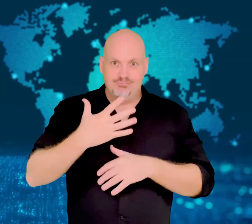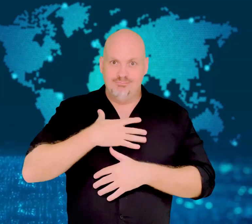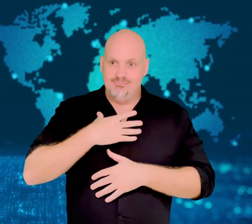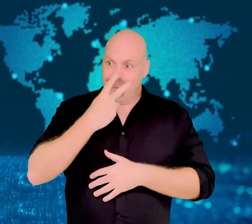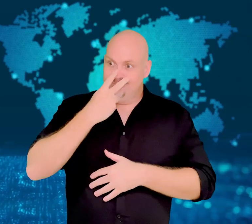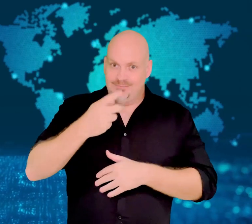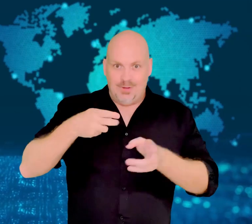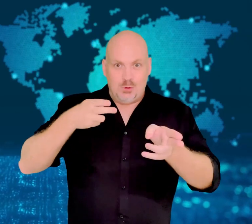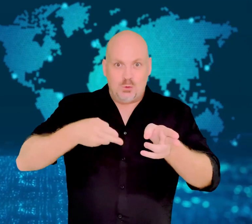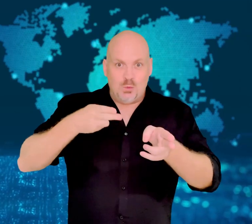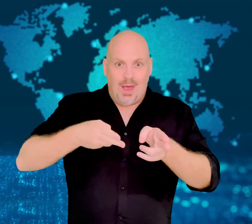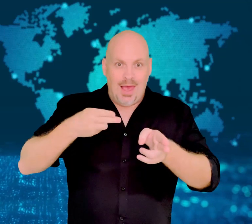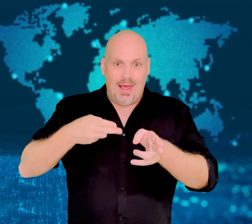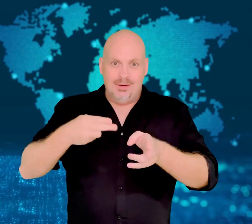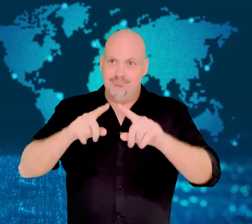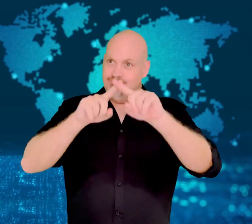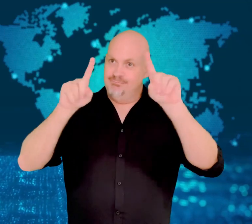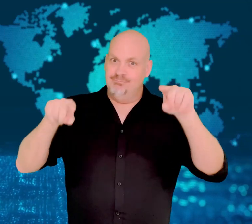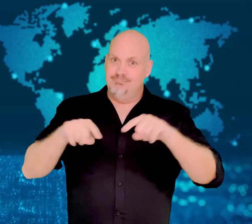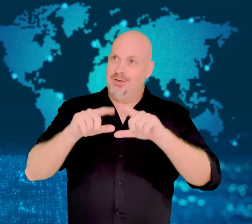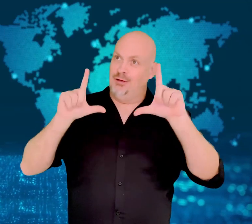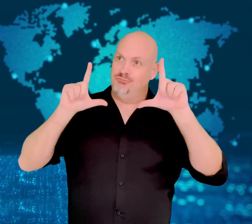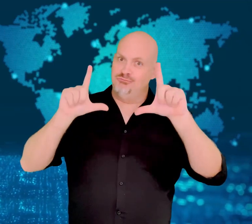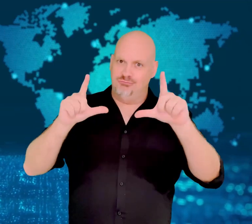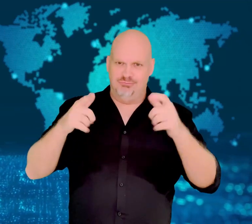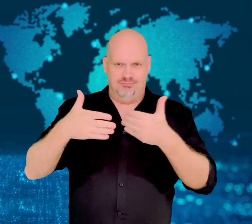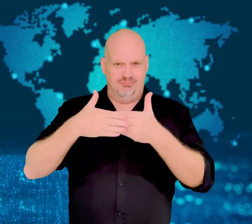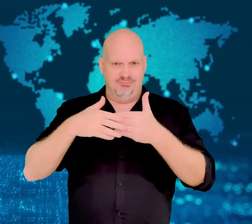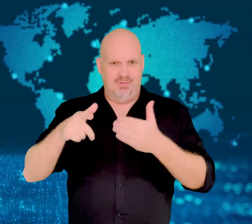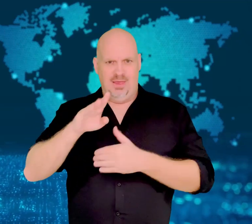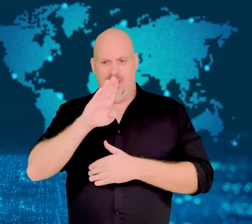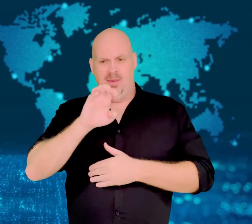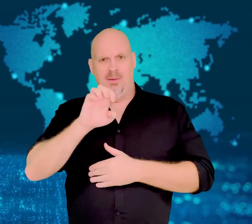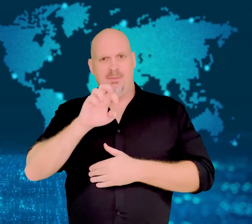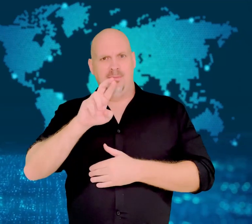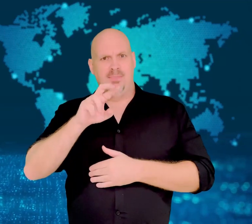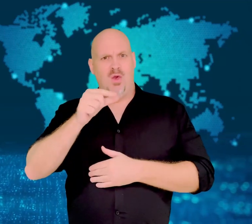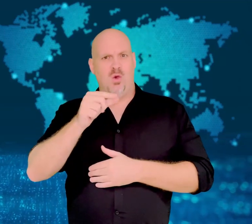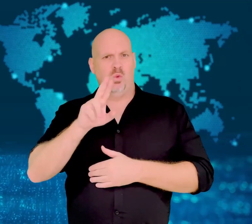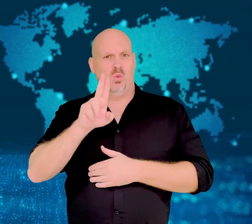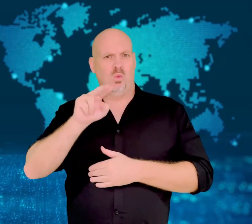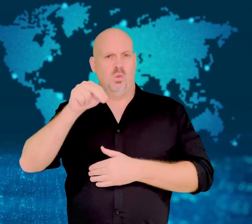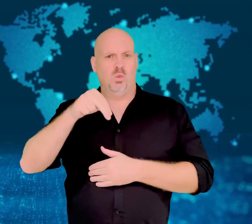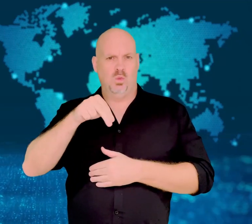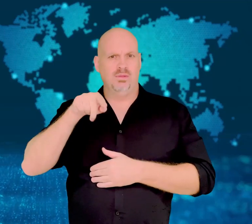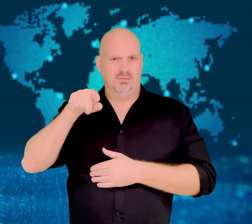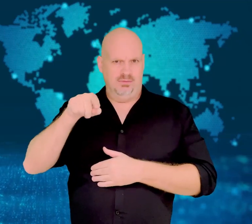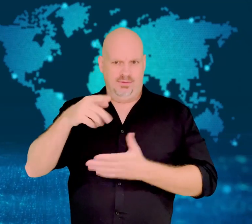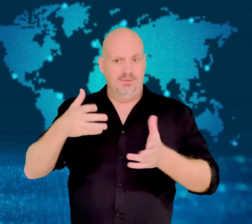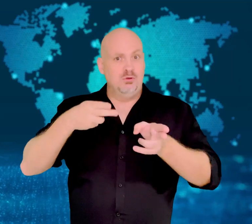Bergun was the half-way point of the ride. Satellites, cameras in drones